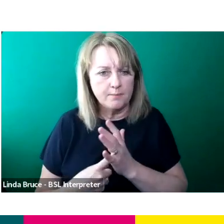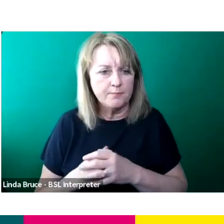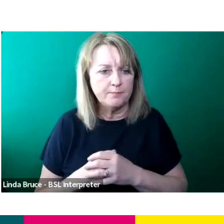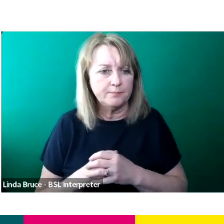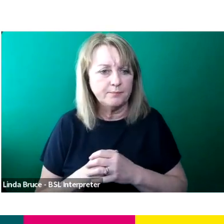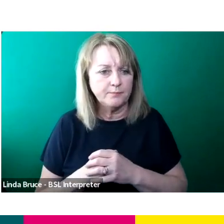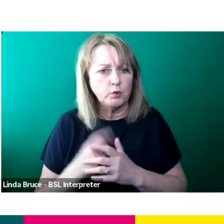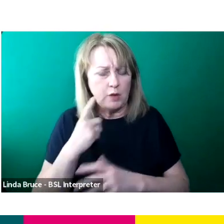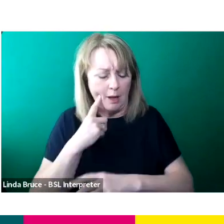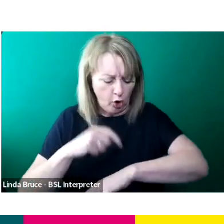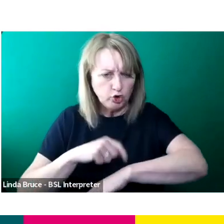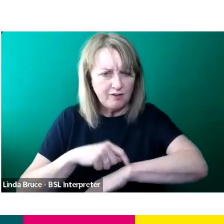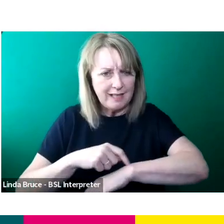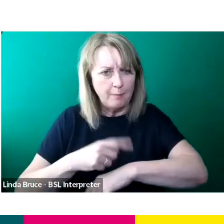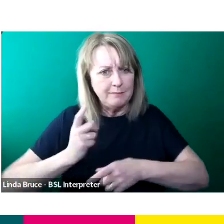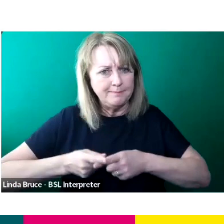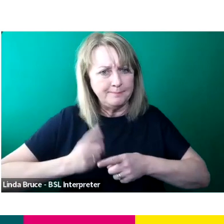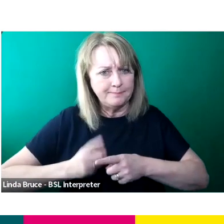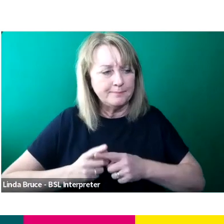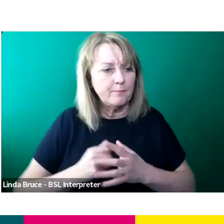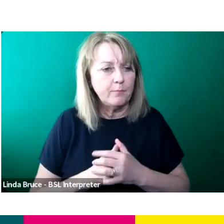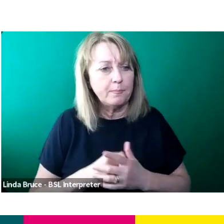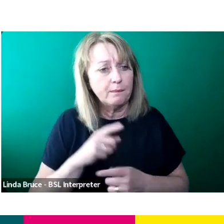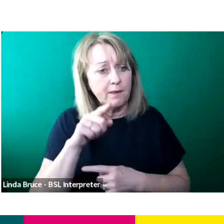So these are some Eve if you want to just quickly, we'll send this round but Eve if